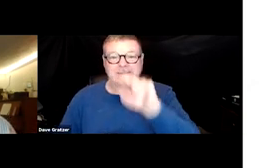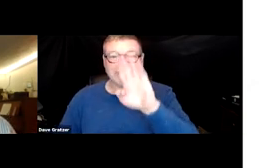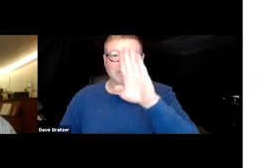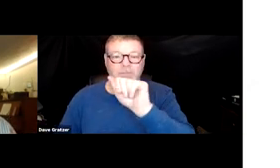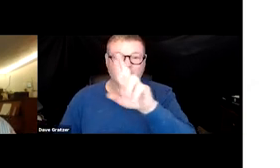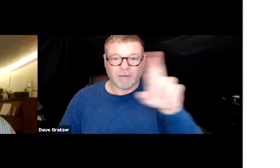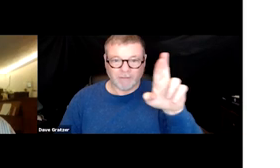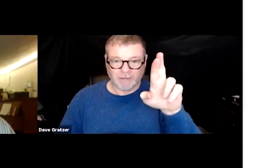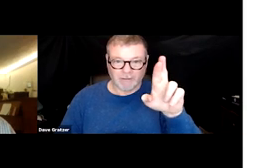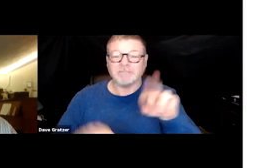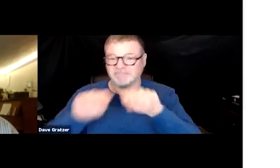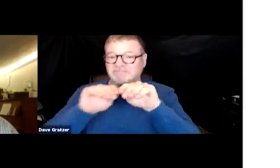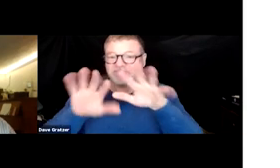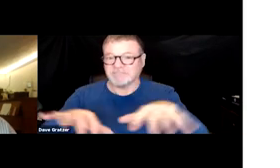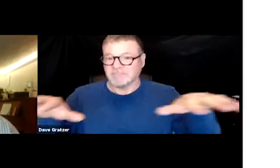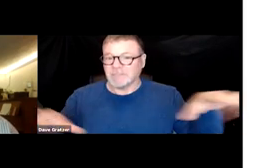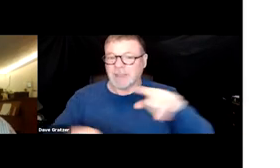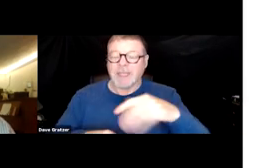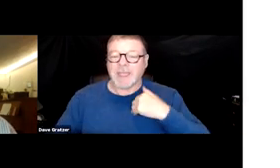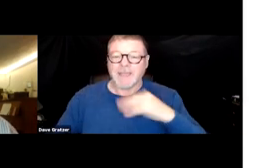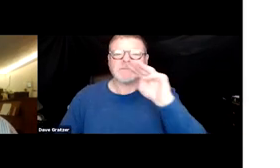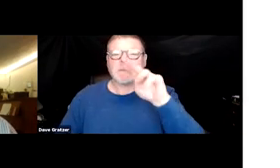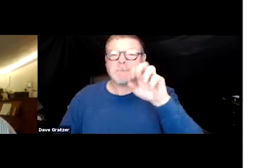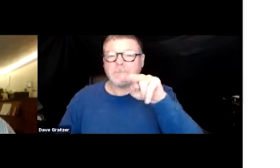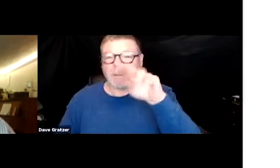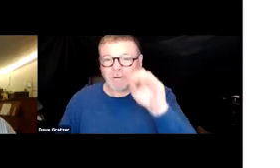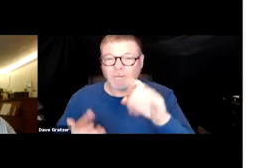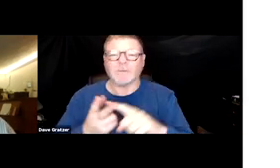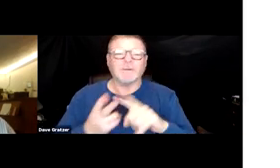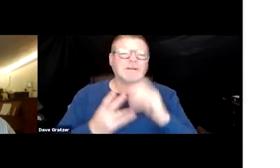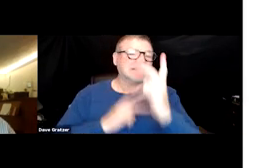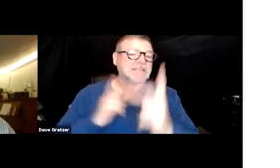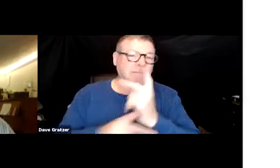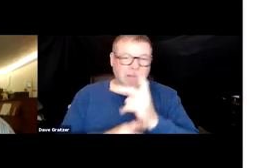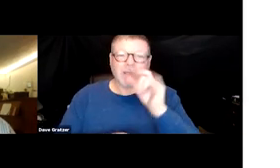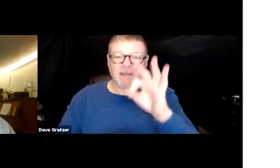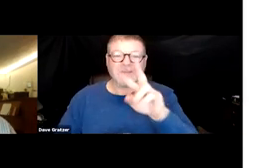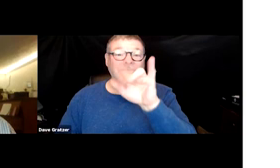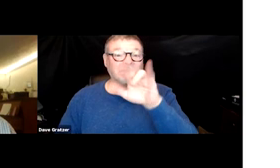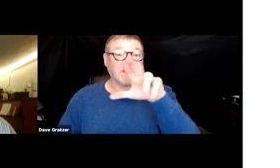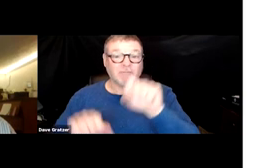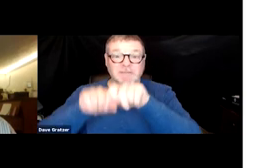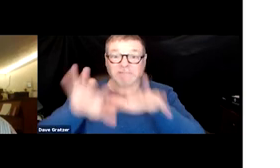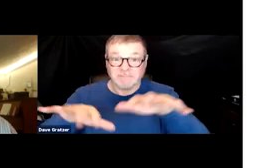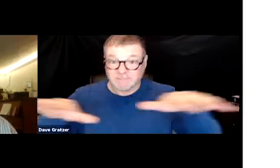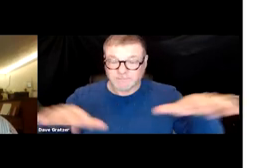and these individuals quite often had mononucleosis or some type of Epstein-Barr virus infection